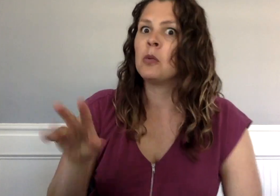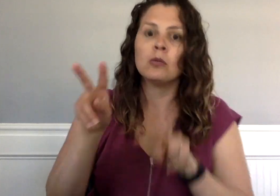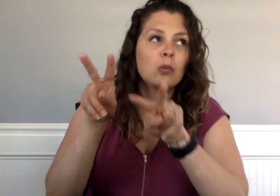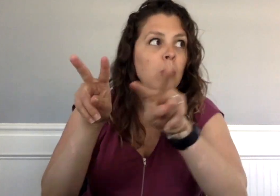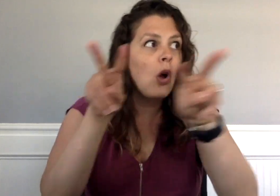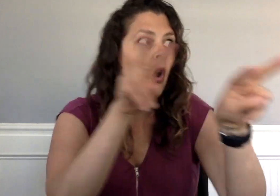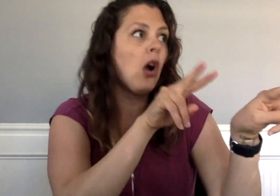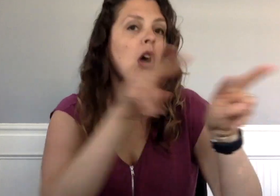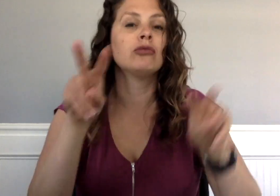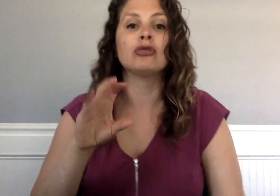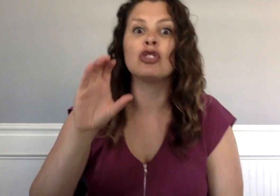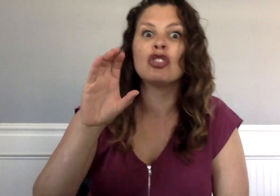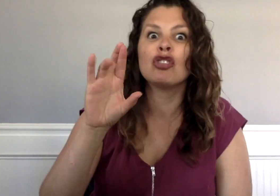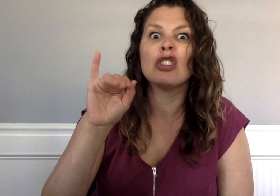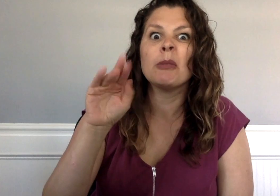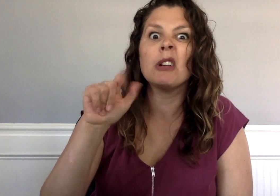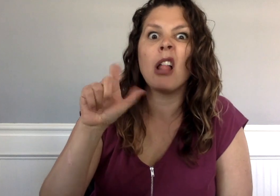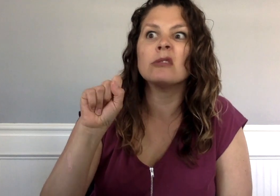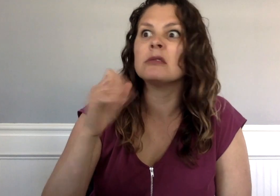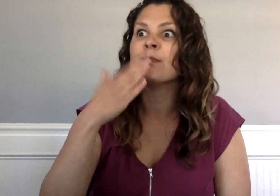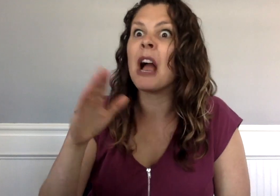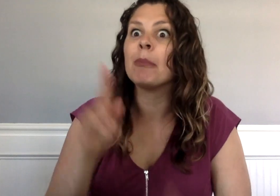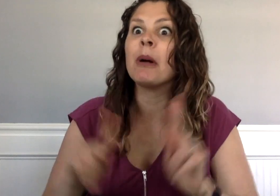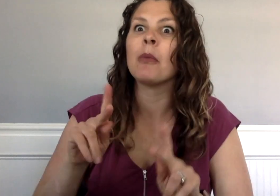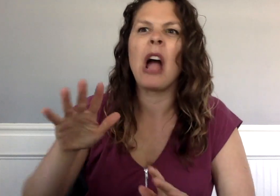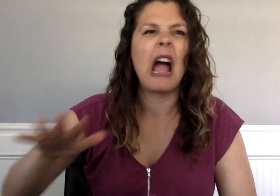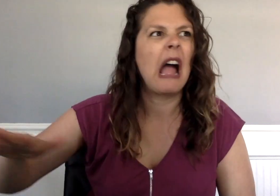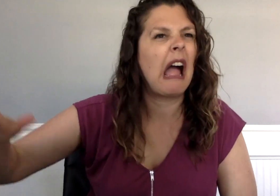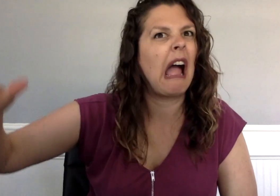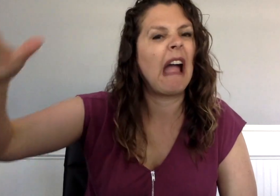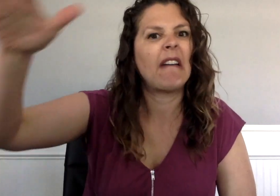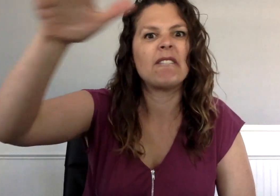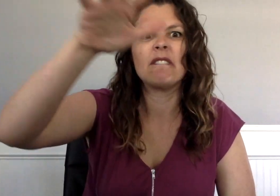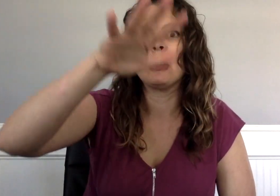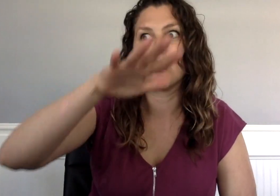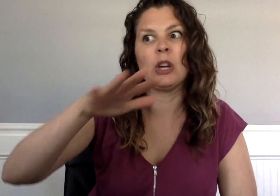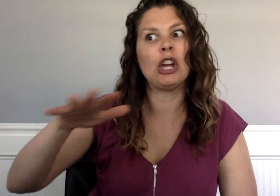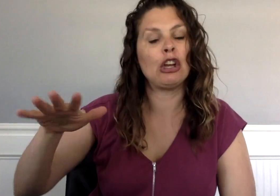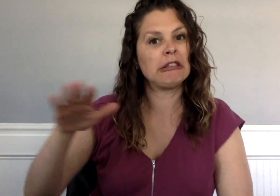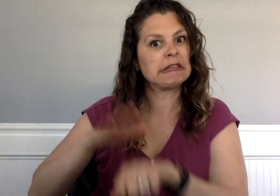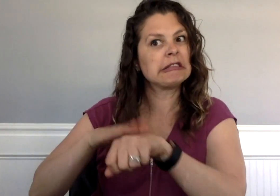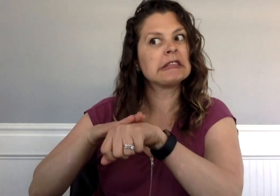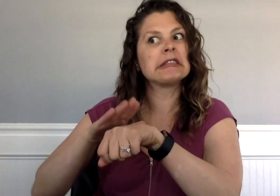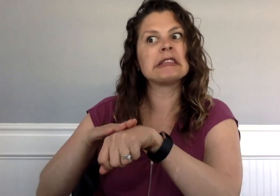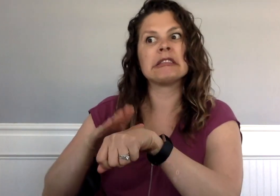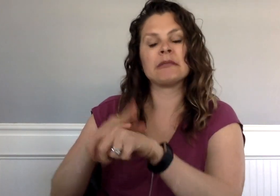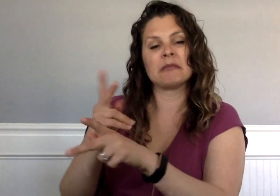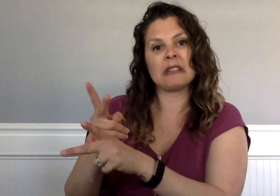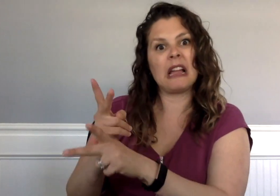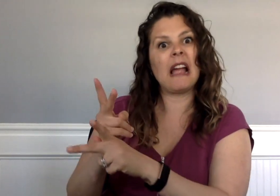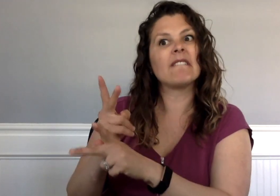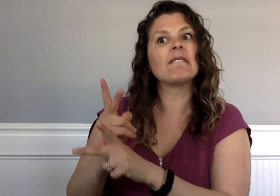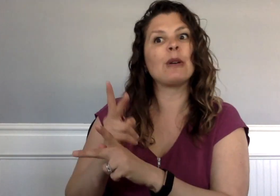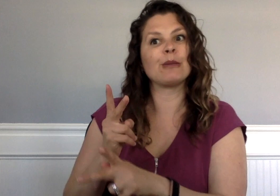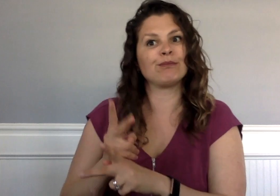"Watch out. Criminals," Grandma Tickler said, "They're everywhere.